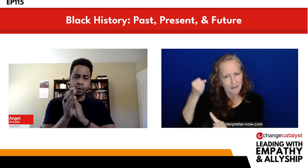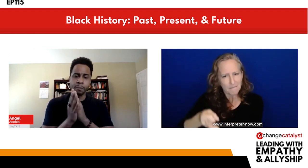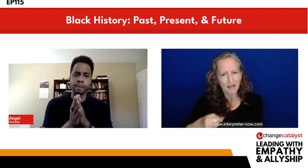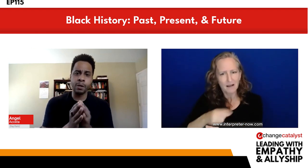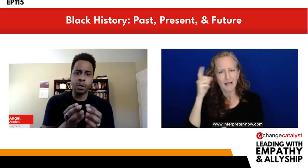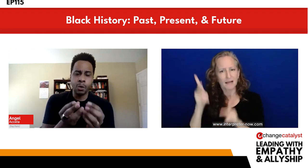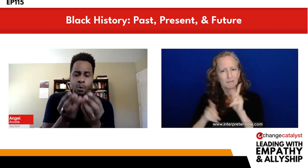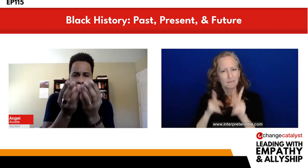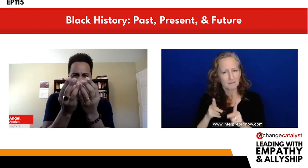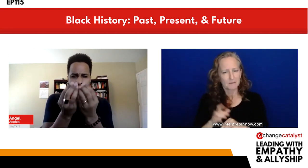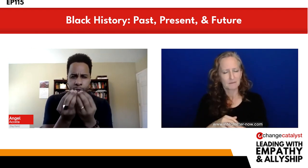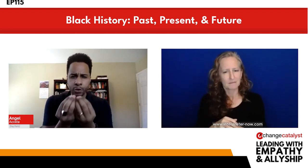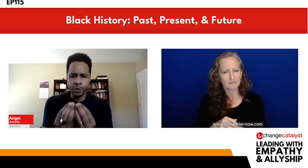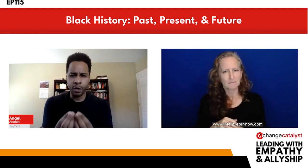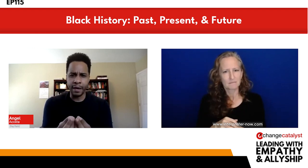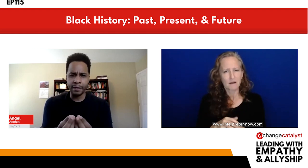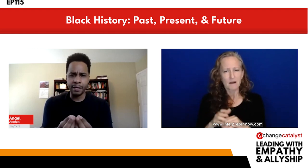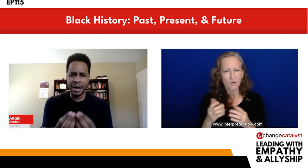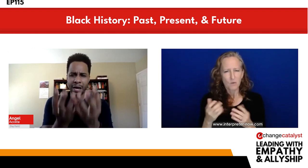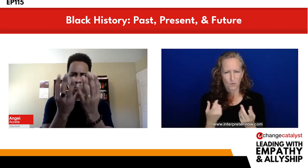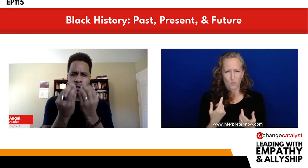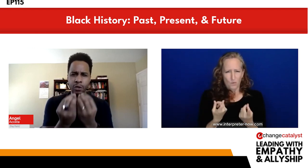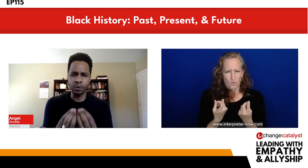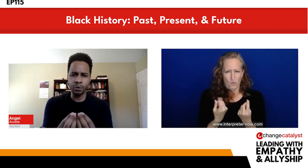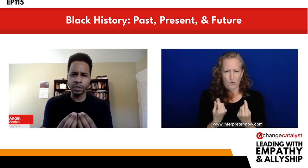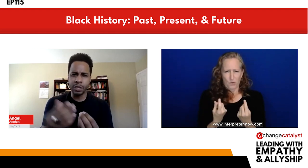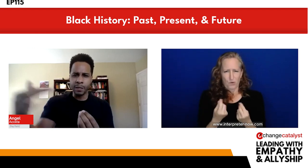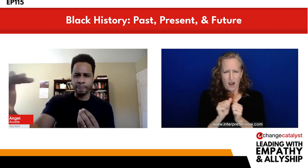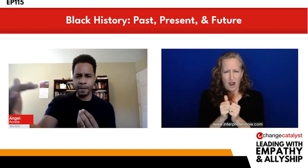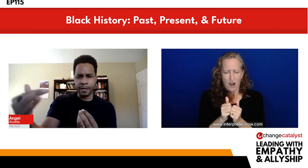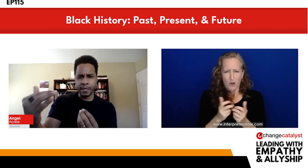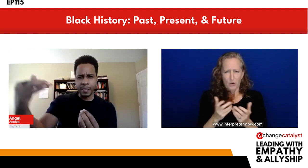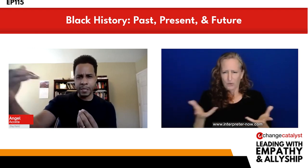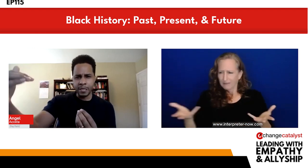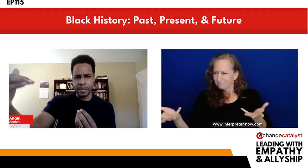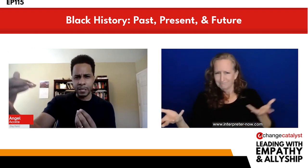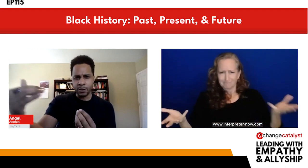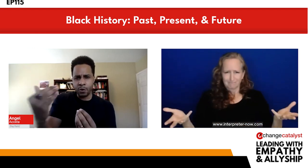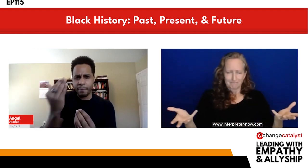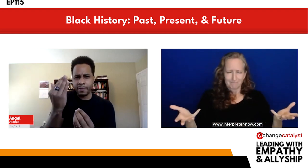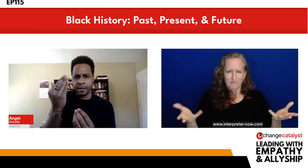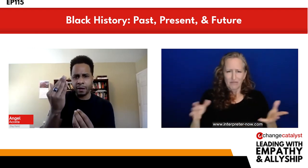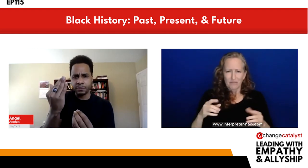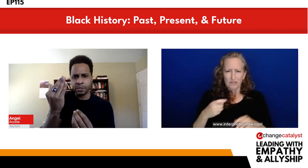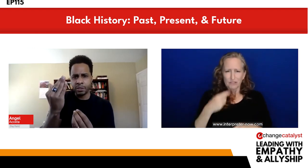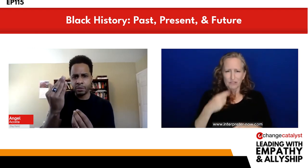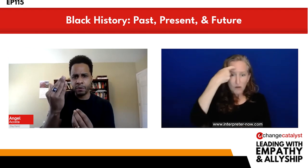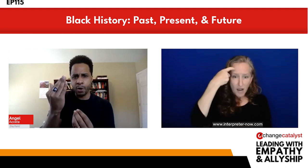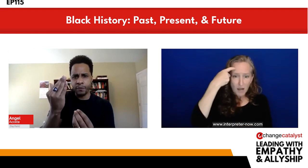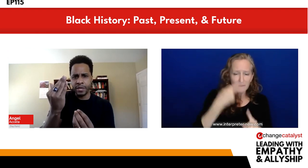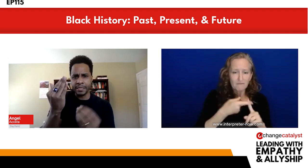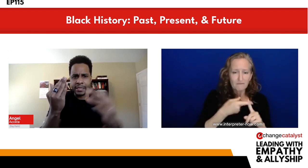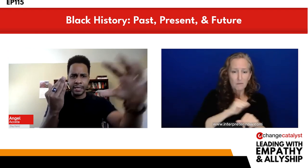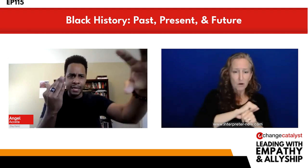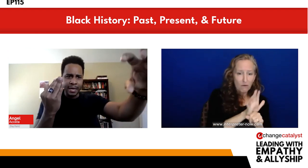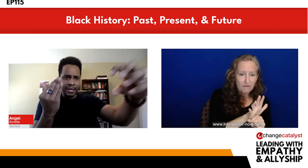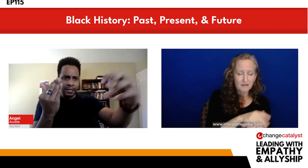So what do we do with all that? How do we hold the trauma that comes from COVID-19,